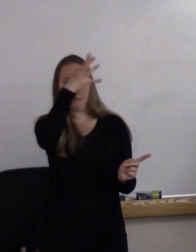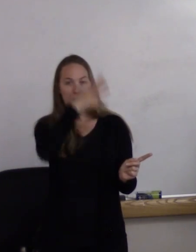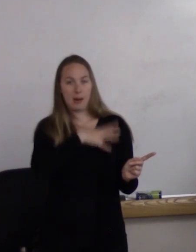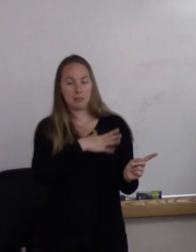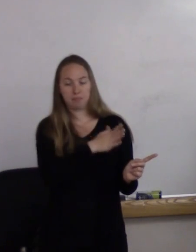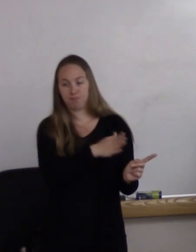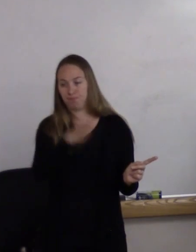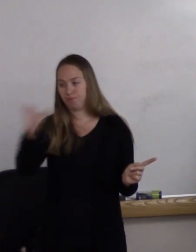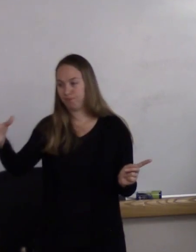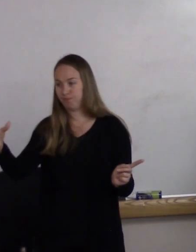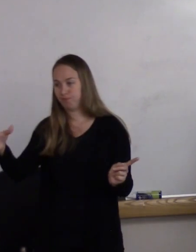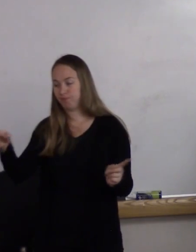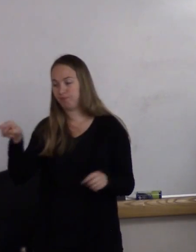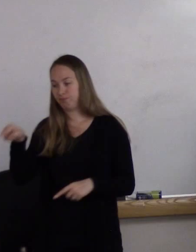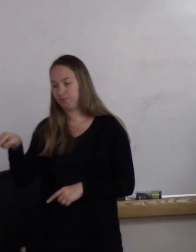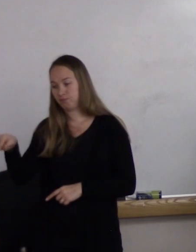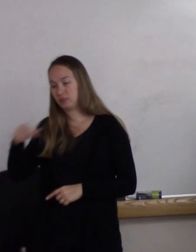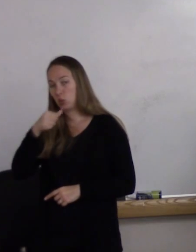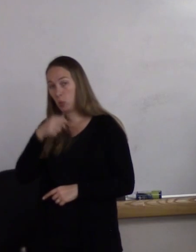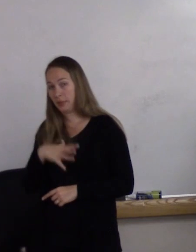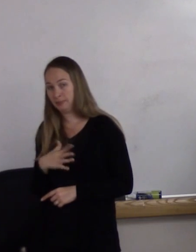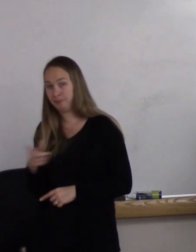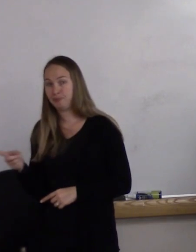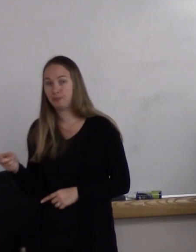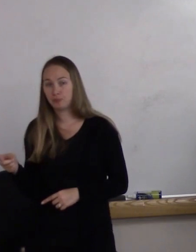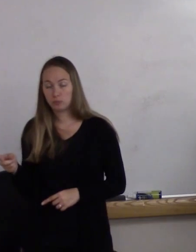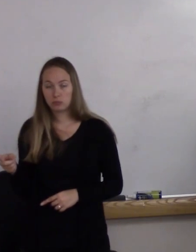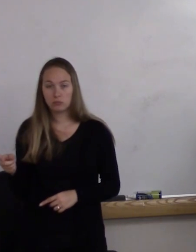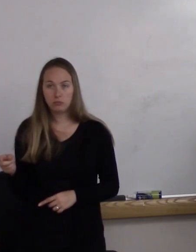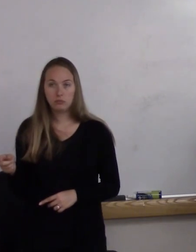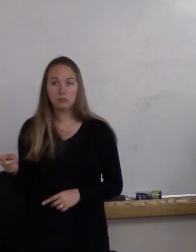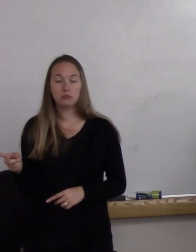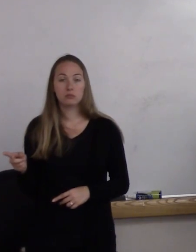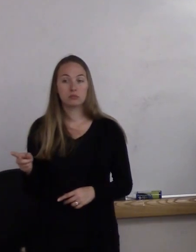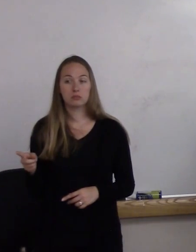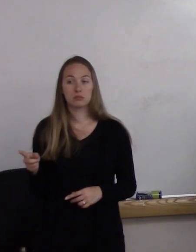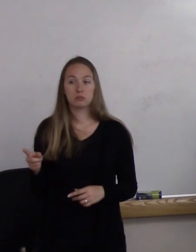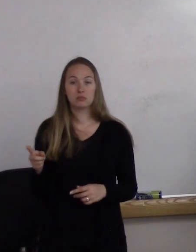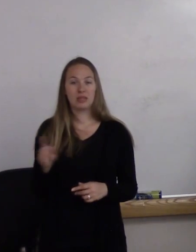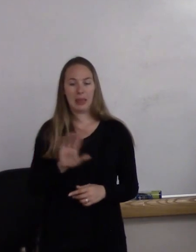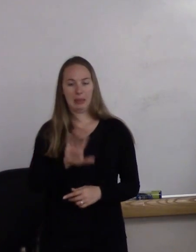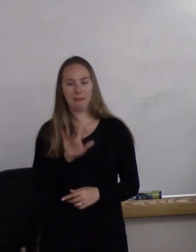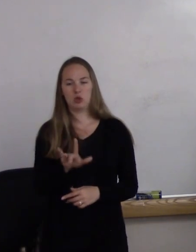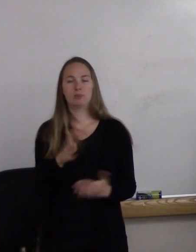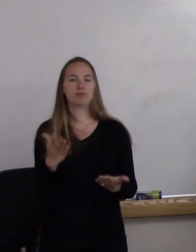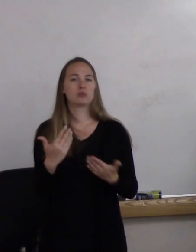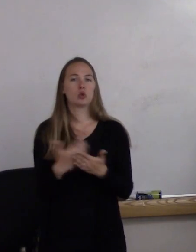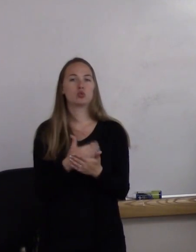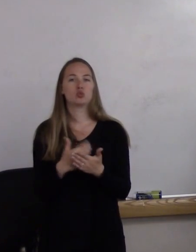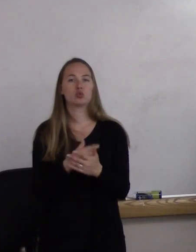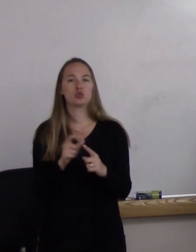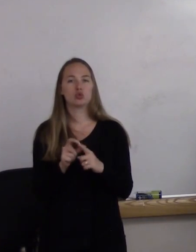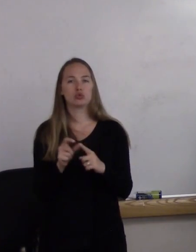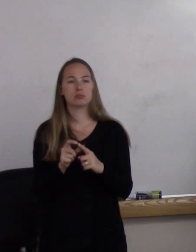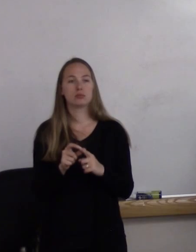and at the other end is woman. In the middle, there may be a new term. Genderqueer.